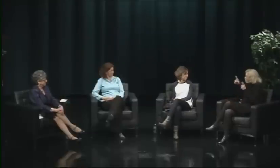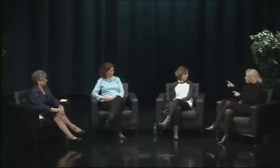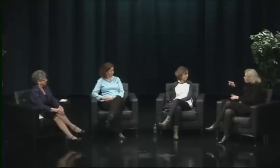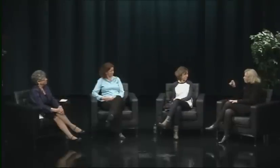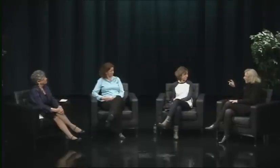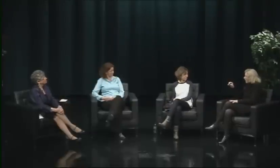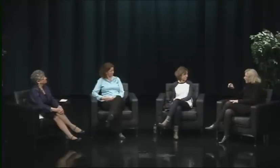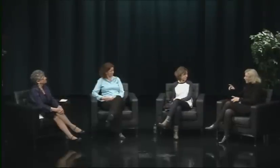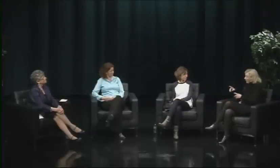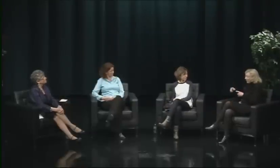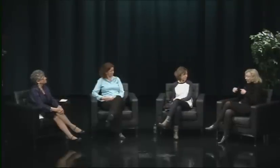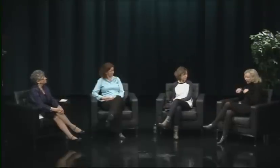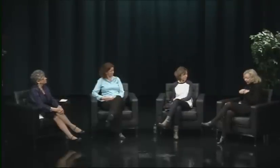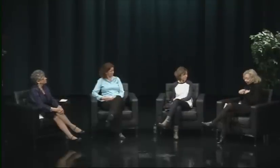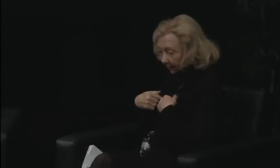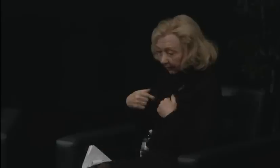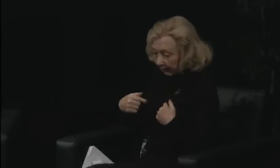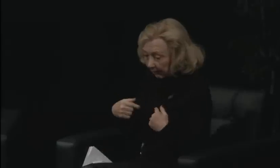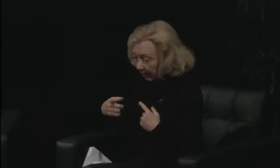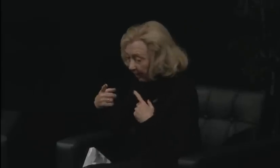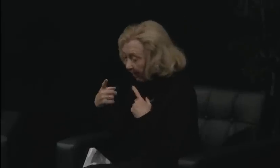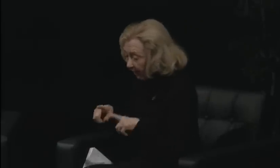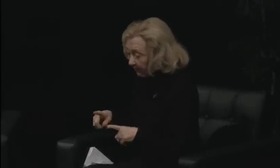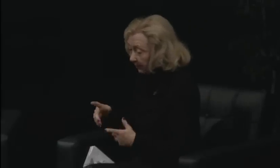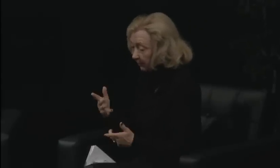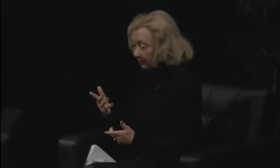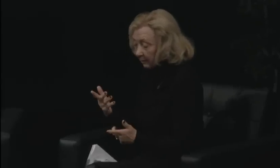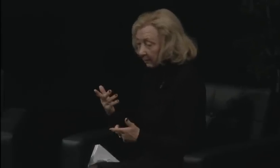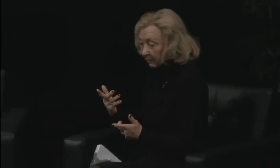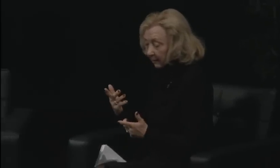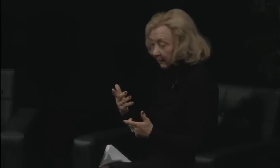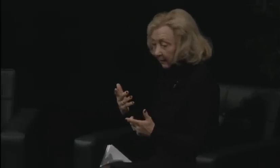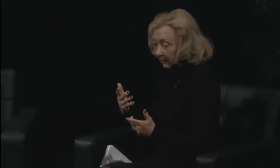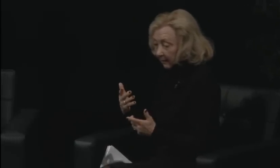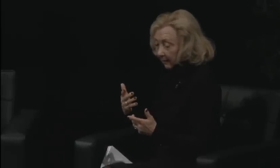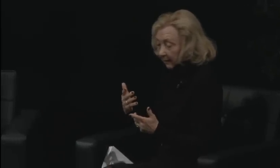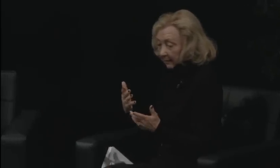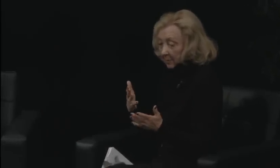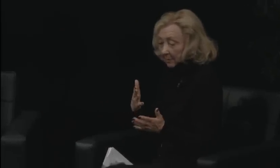to the deaf community in these 25 years, and I hope we don't lose that.